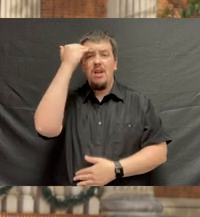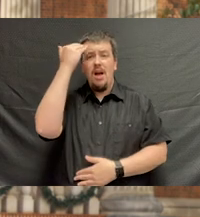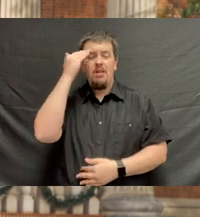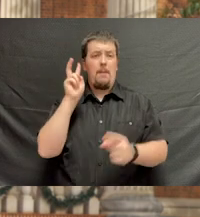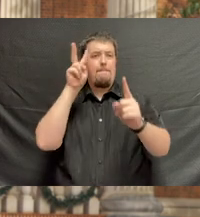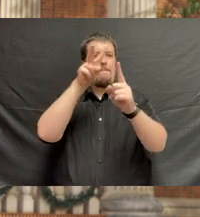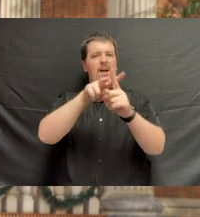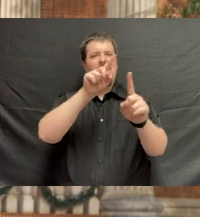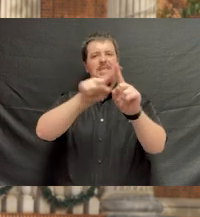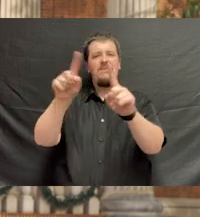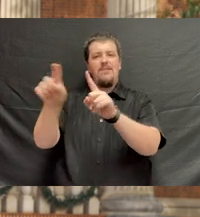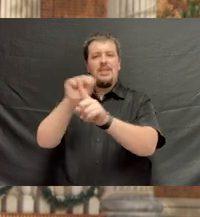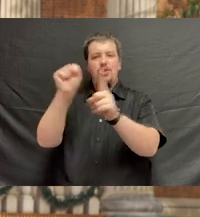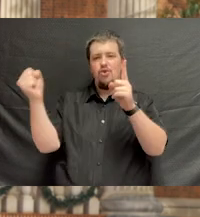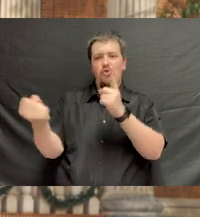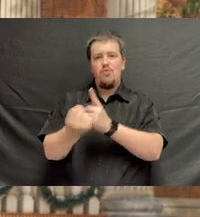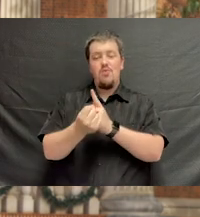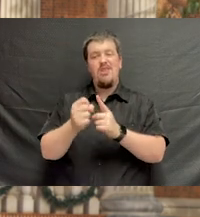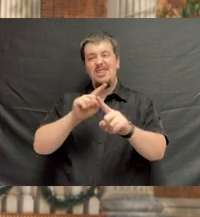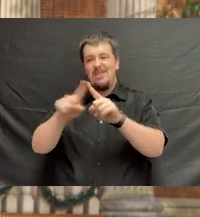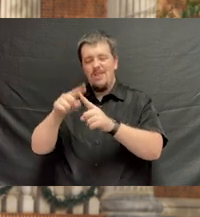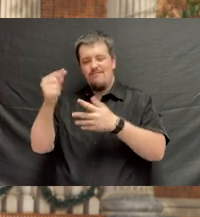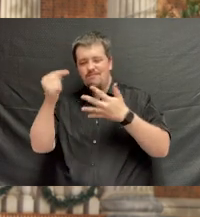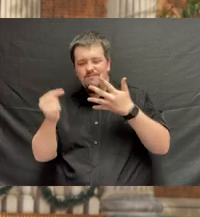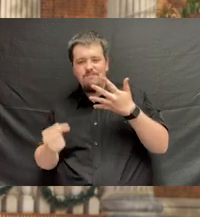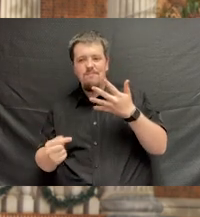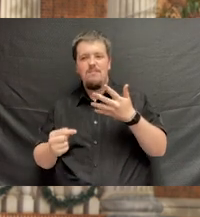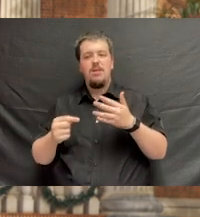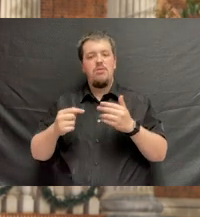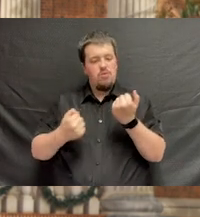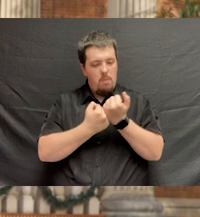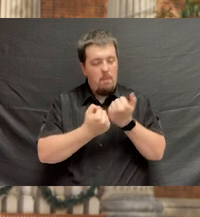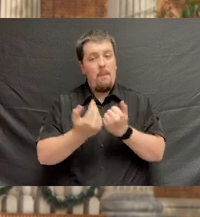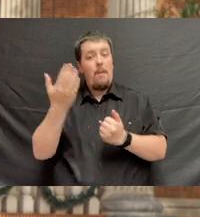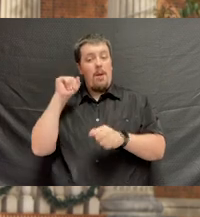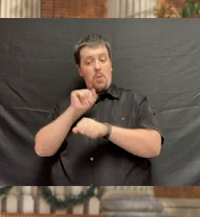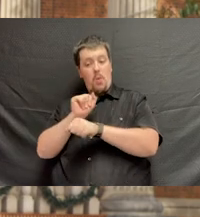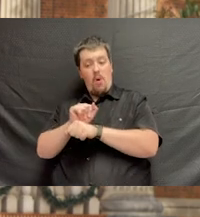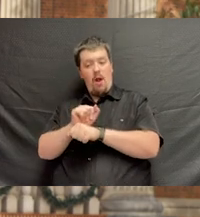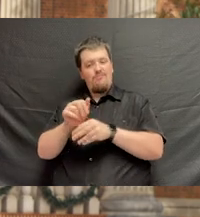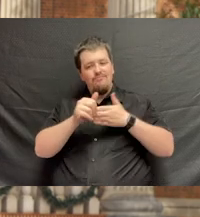and apply it to different situations and variables. We build on past work, and pave the way